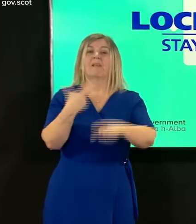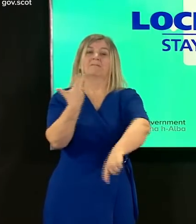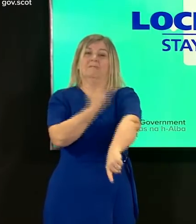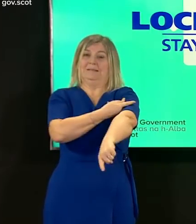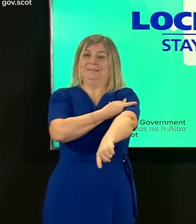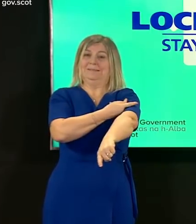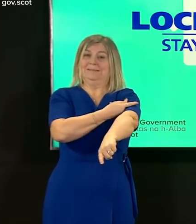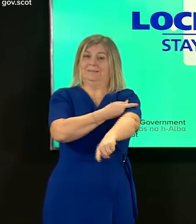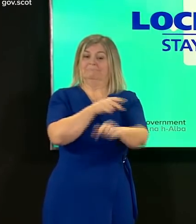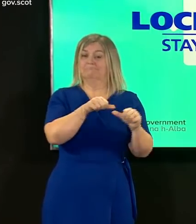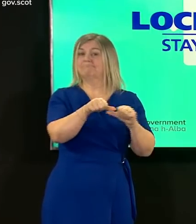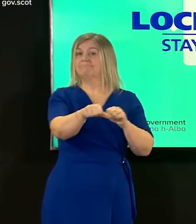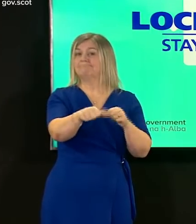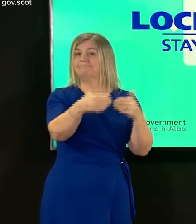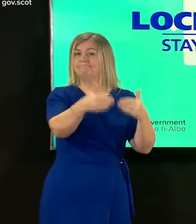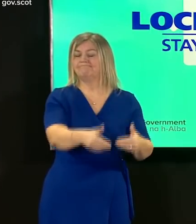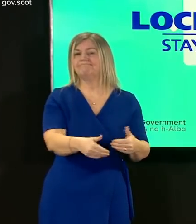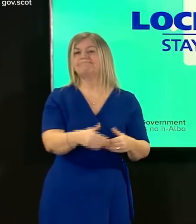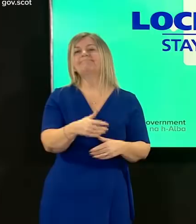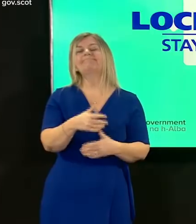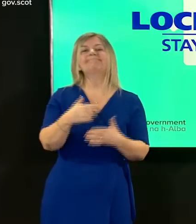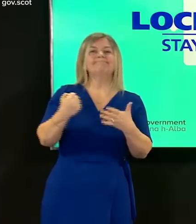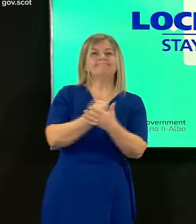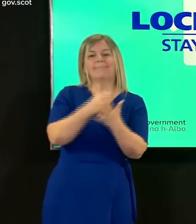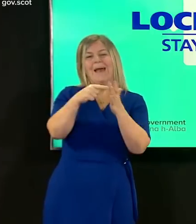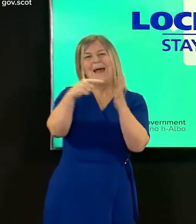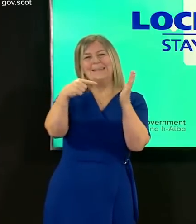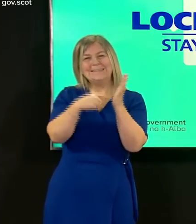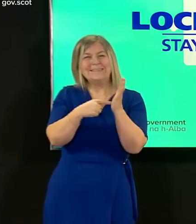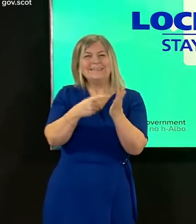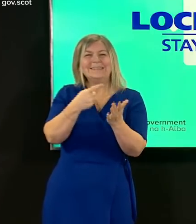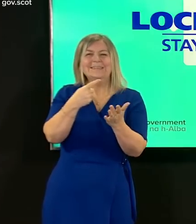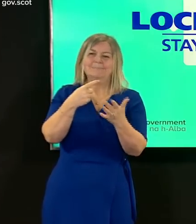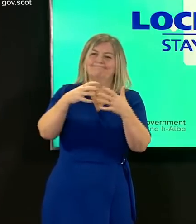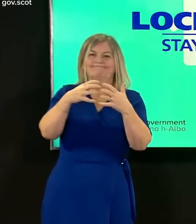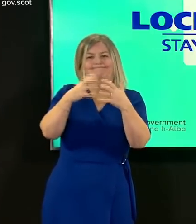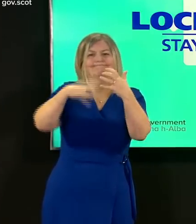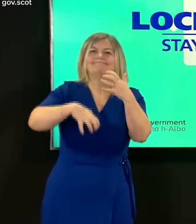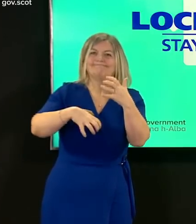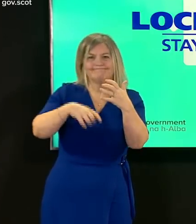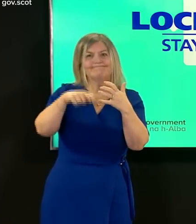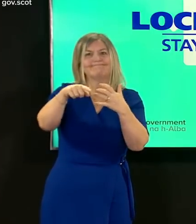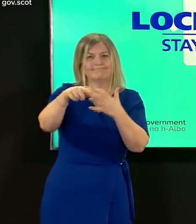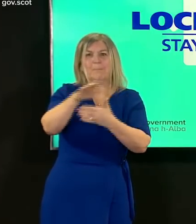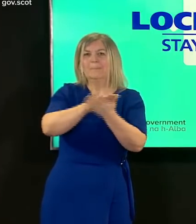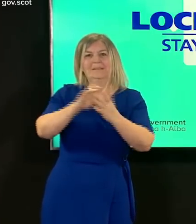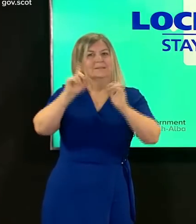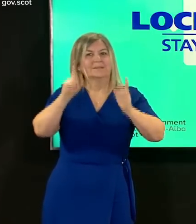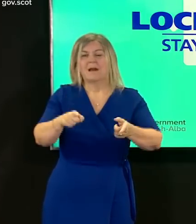our IT issue unfortunately prevents me from giving you confirmation of the position as at 8:30